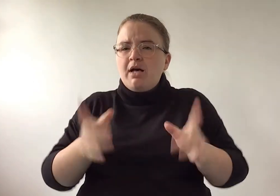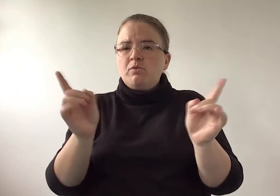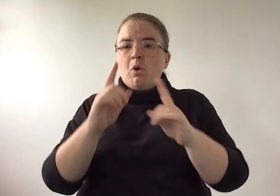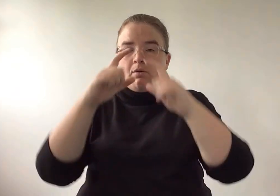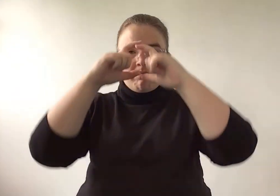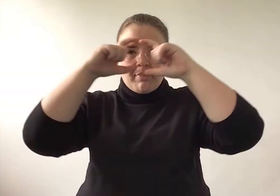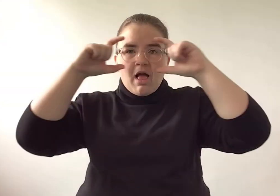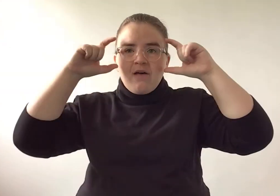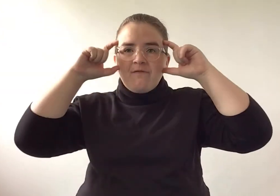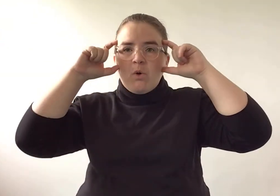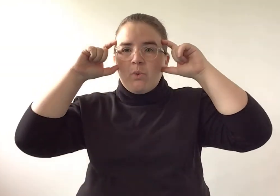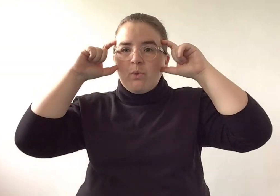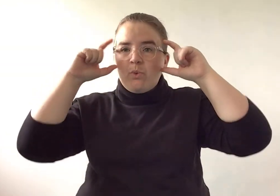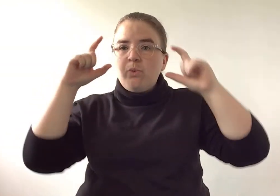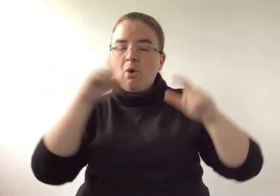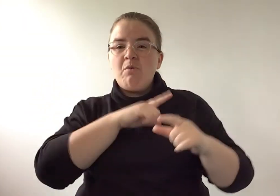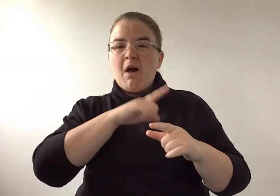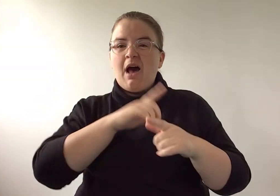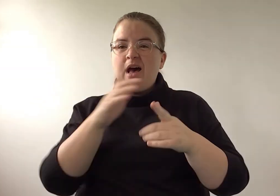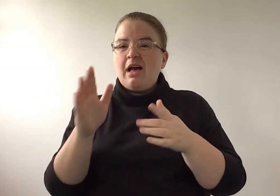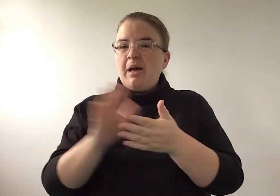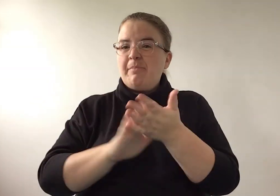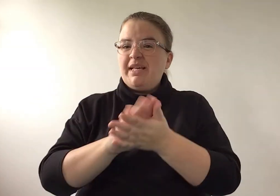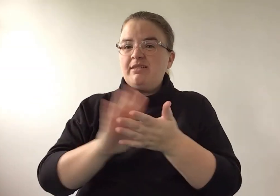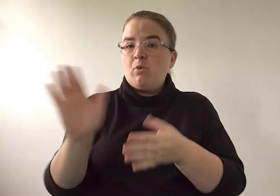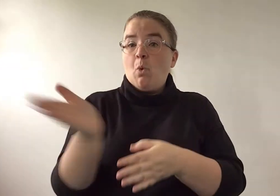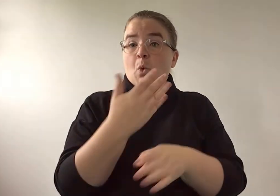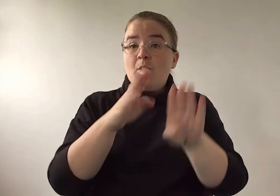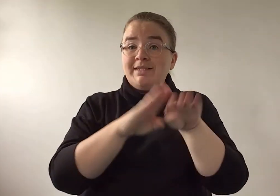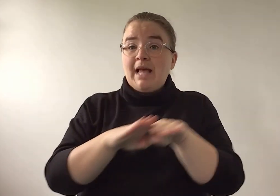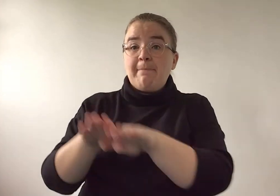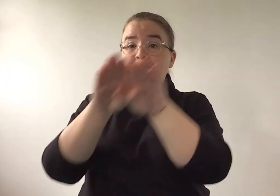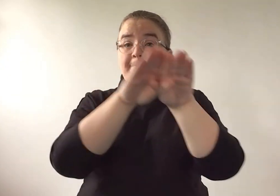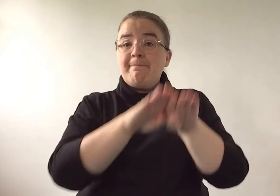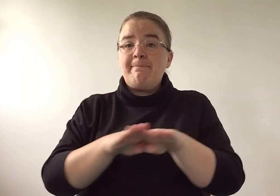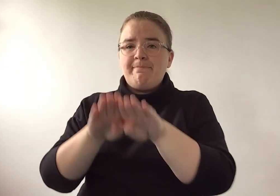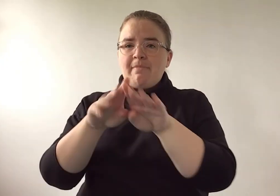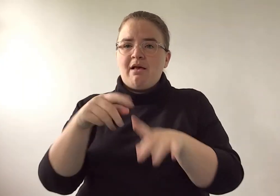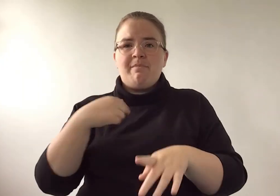all of the players must have a blindfold on so it means their vision levels are all the same.